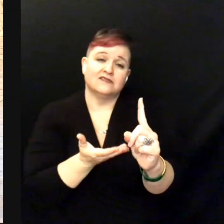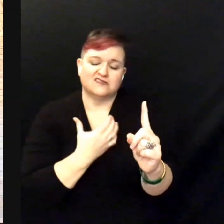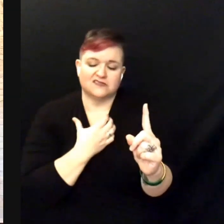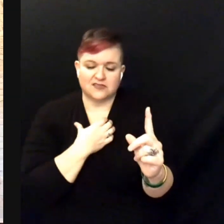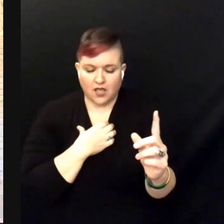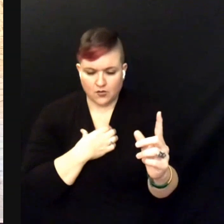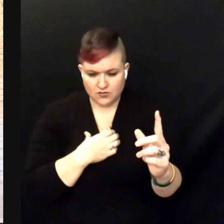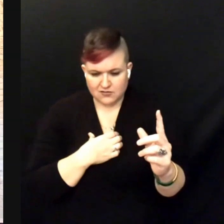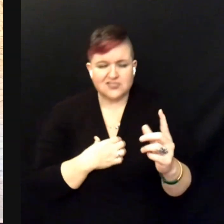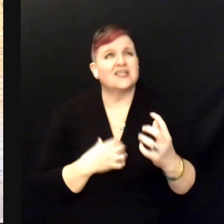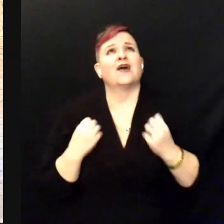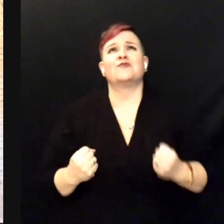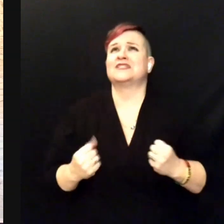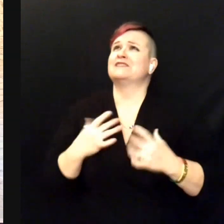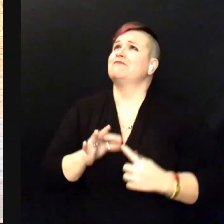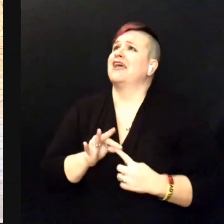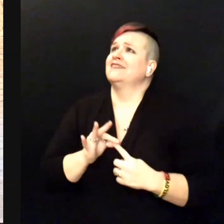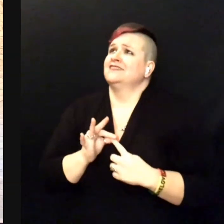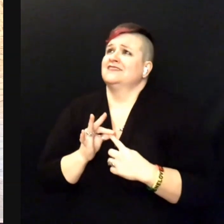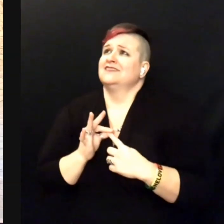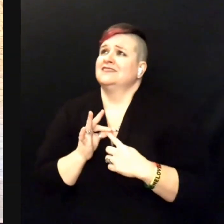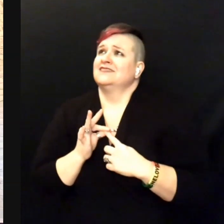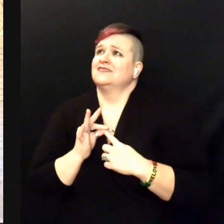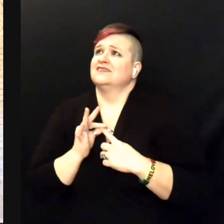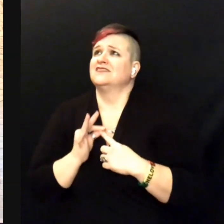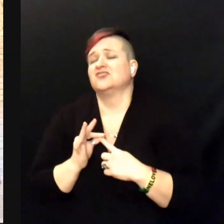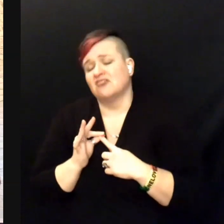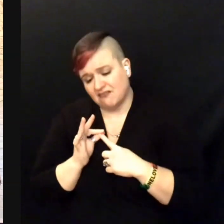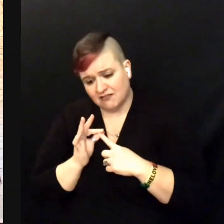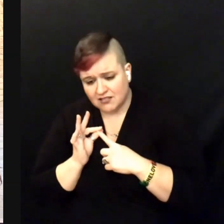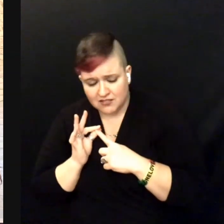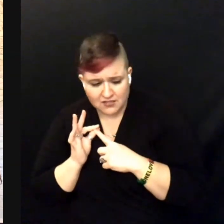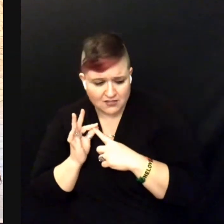I wish I was special